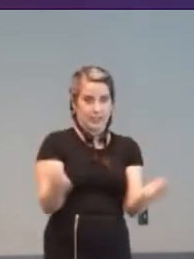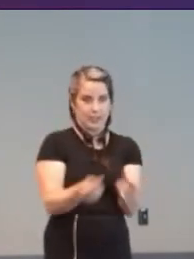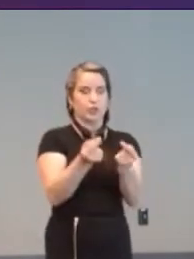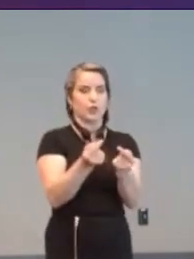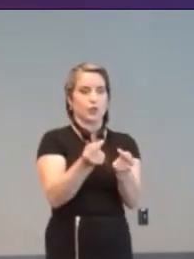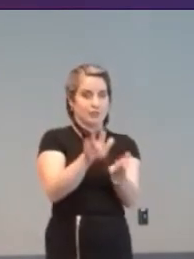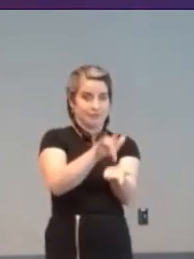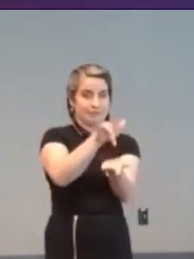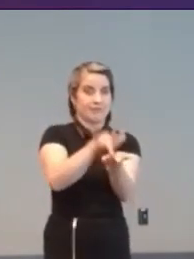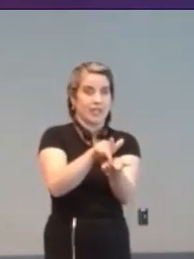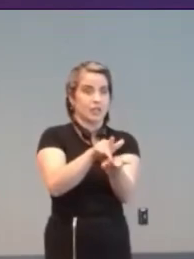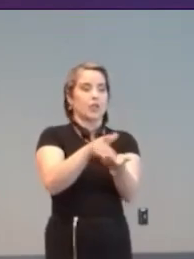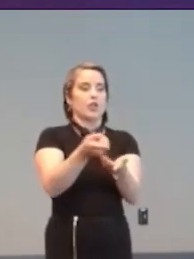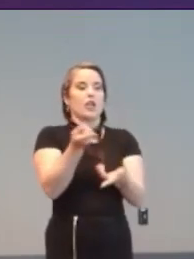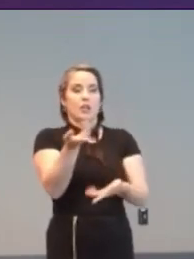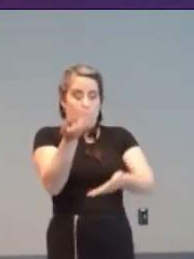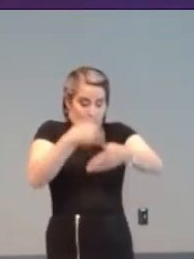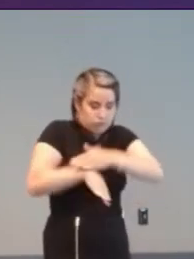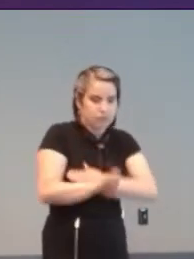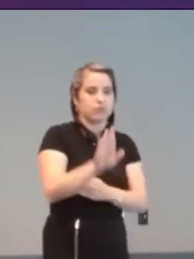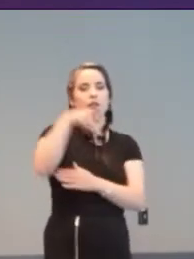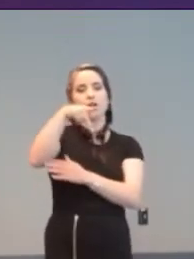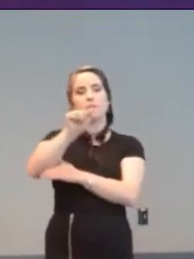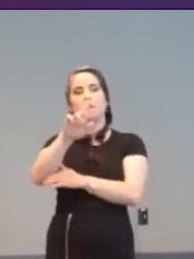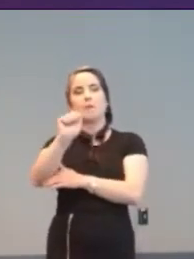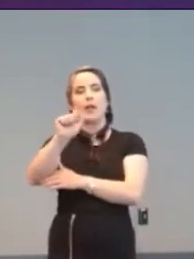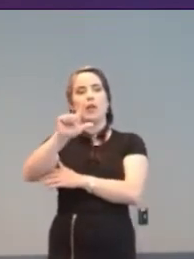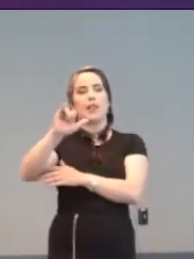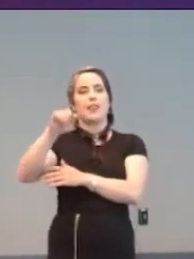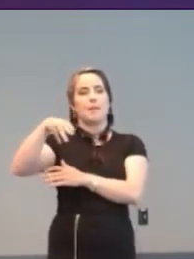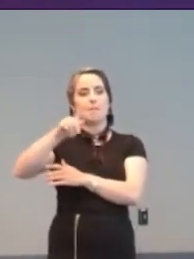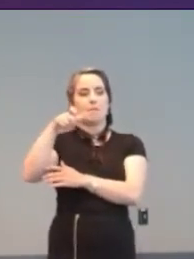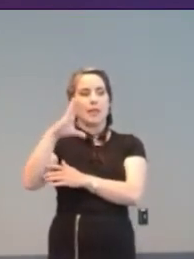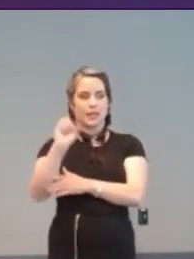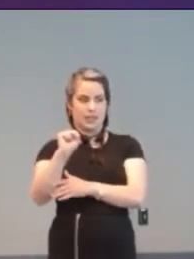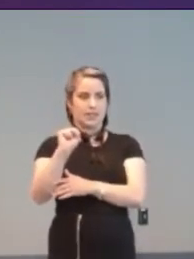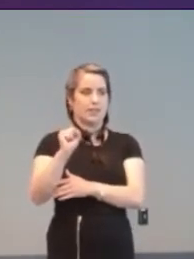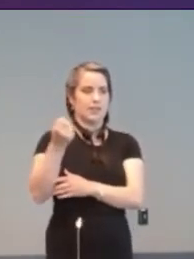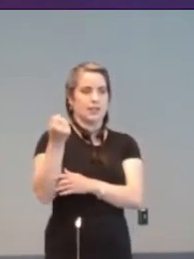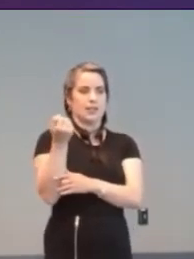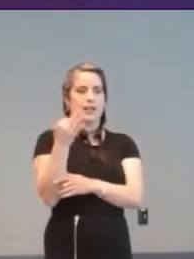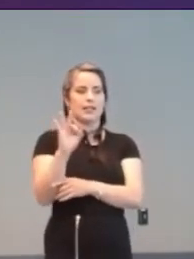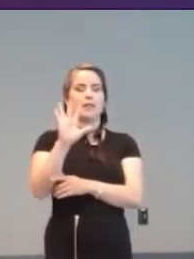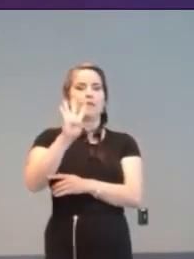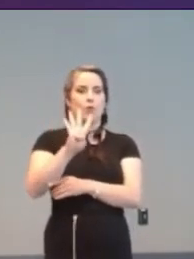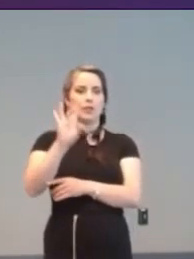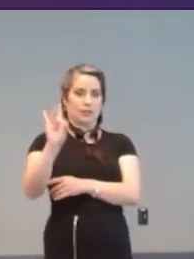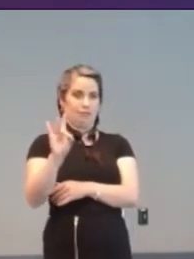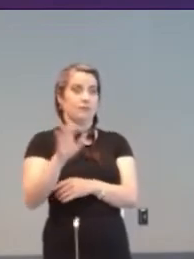the Paralympics in 1948. It was also the birthplace of POSM in 1960: the